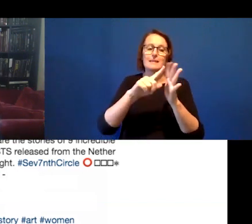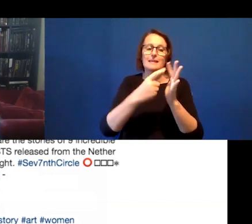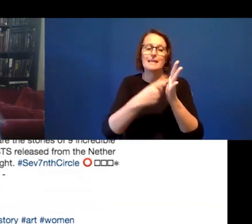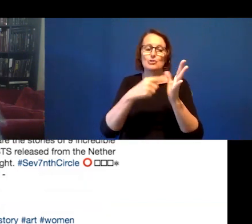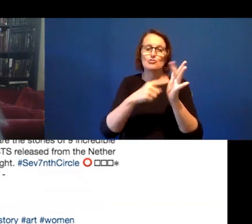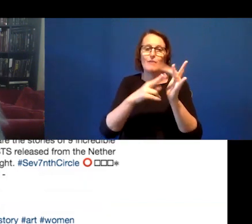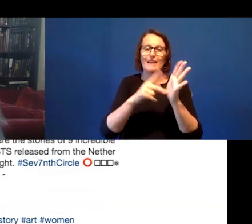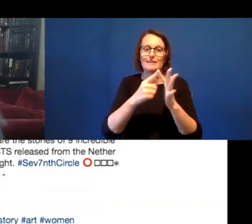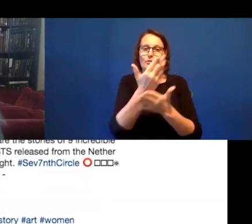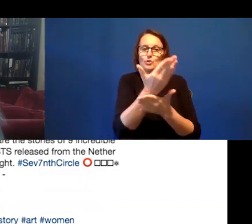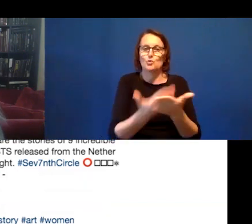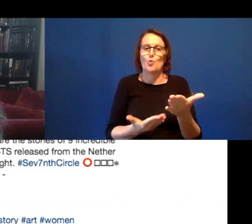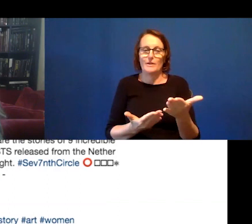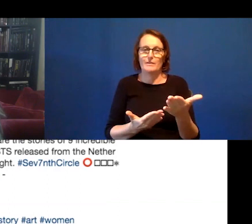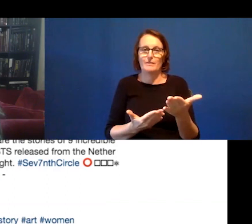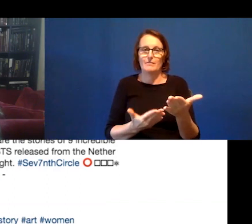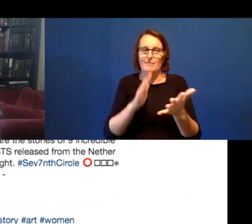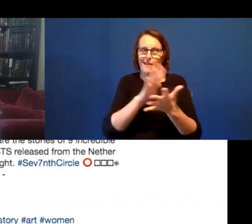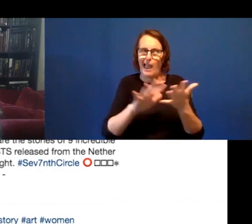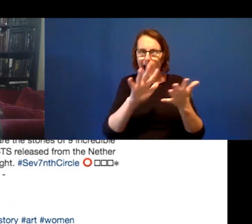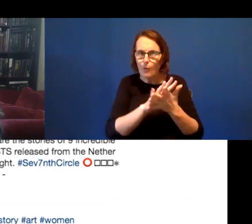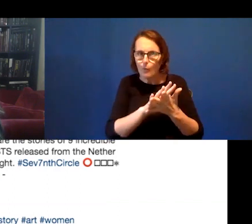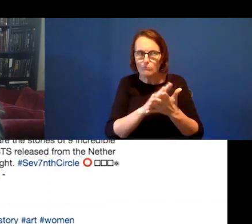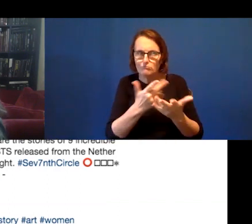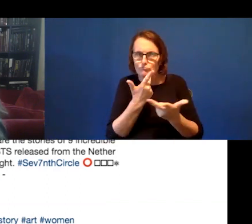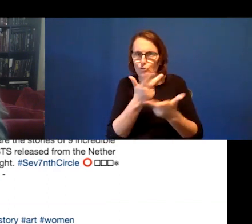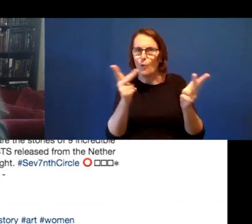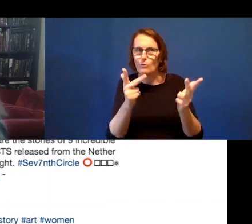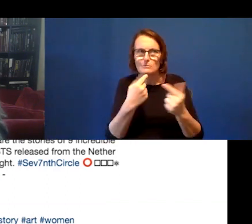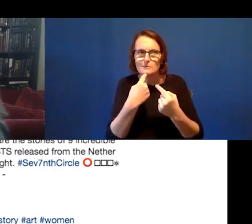sorry, through every day technologies. It's these kind of